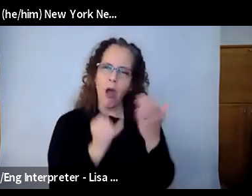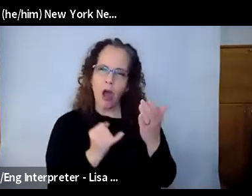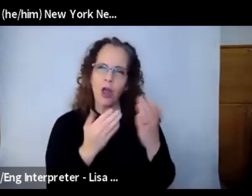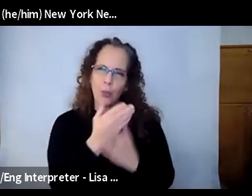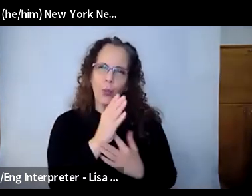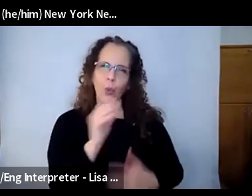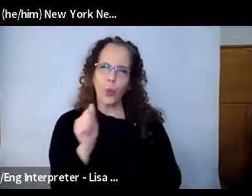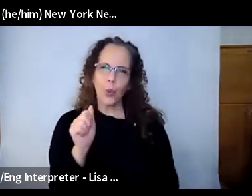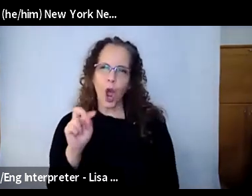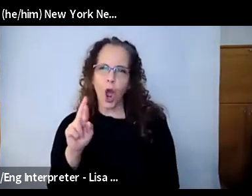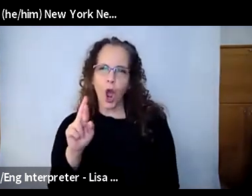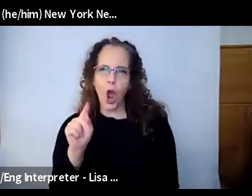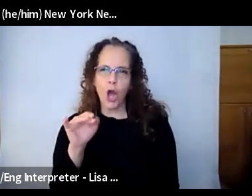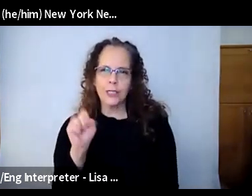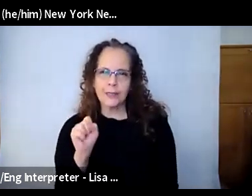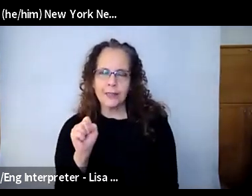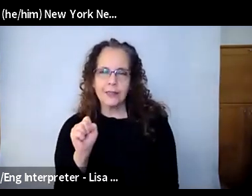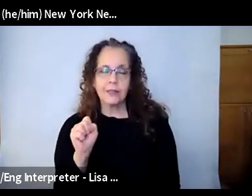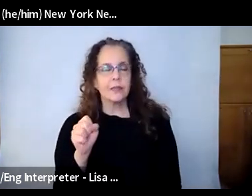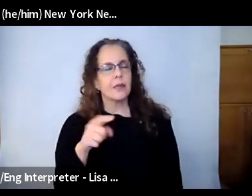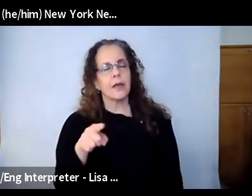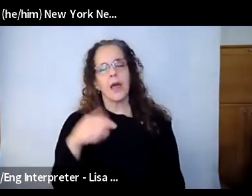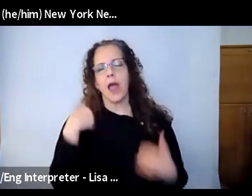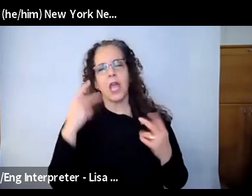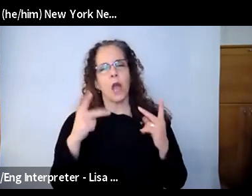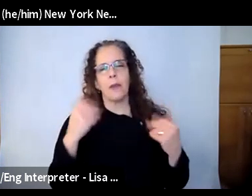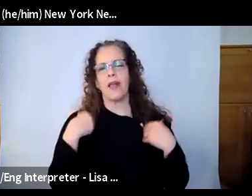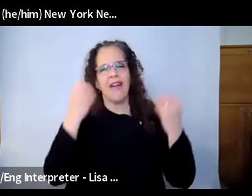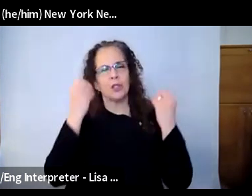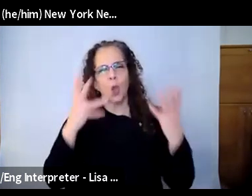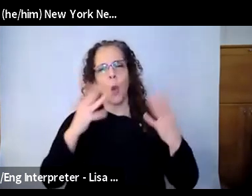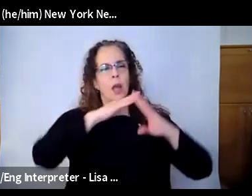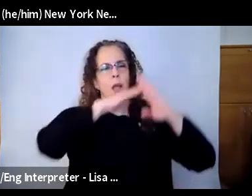persevering through so many barriers and stigmas. And, yeah,